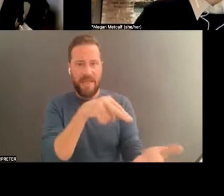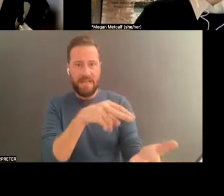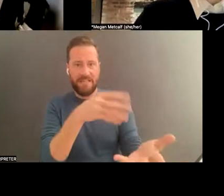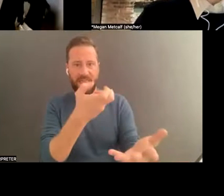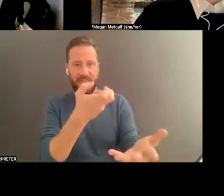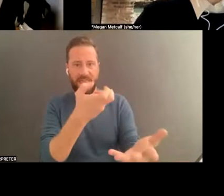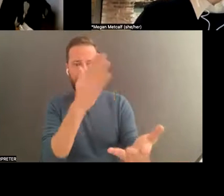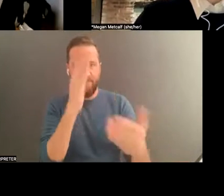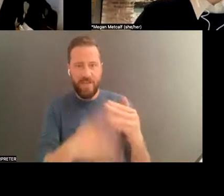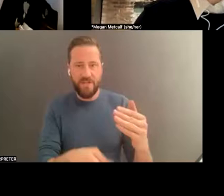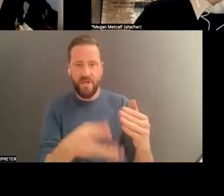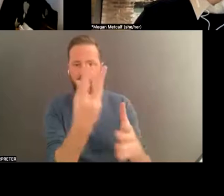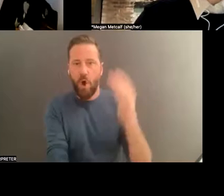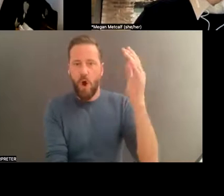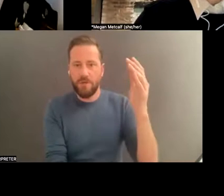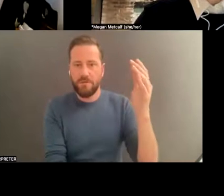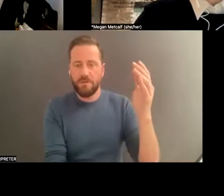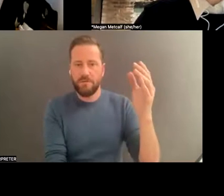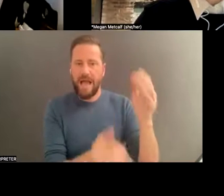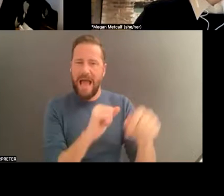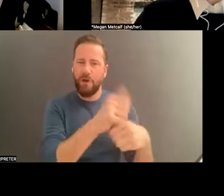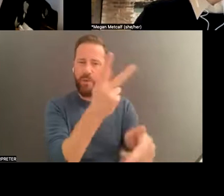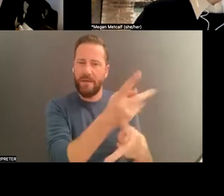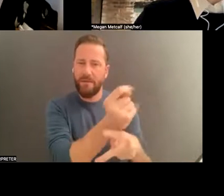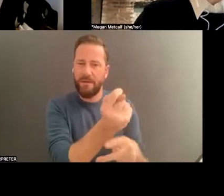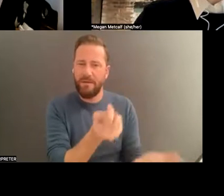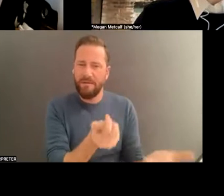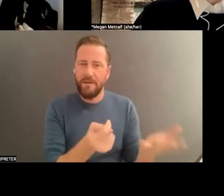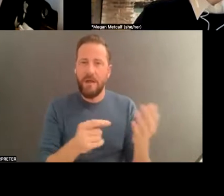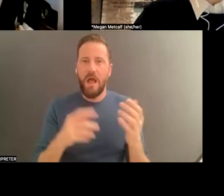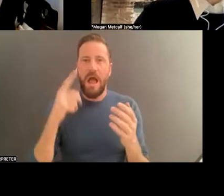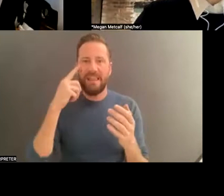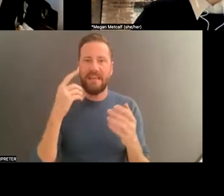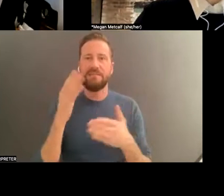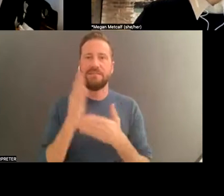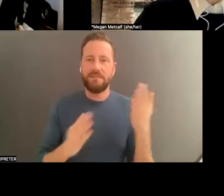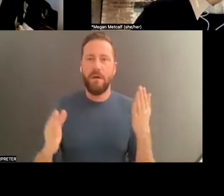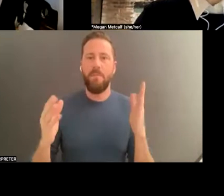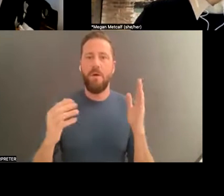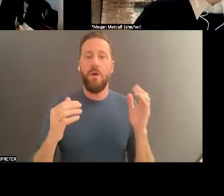just surprised that presenting organizations can really help with like, if they want to produce your